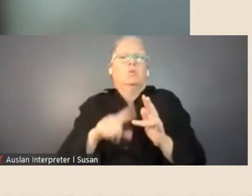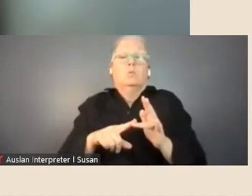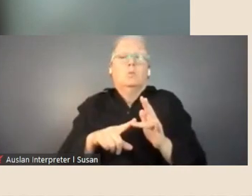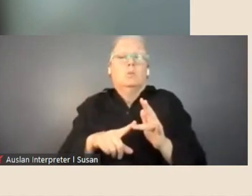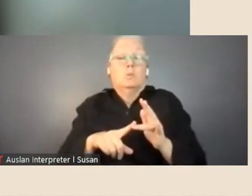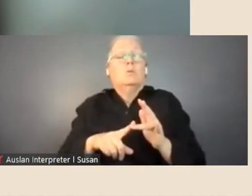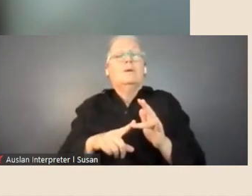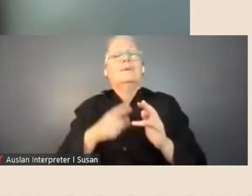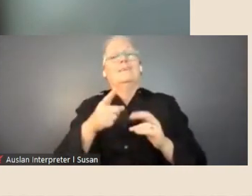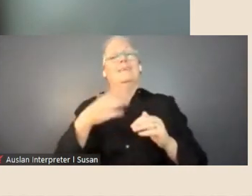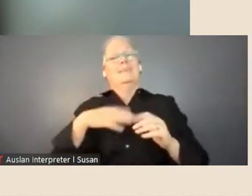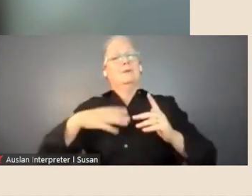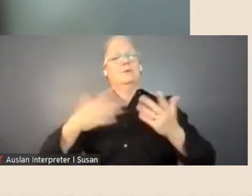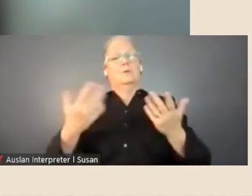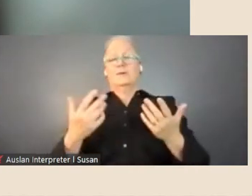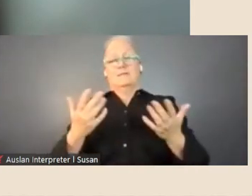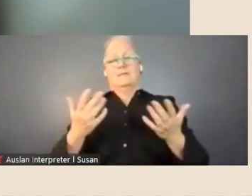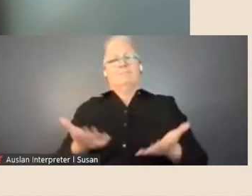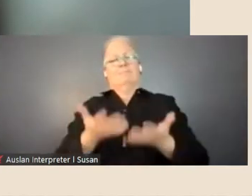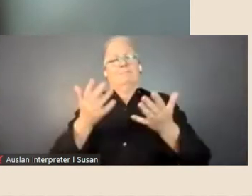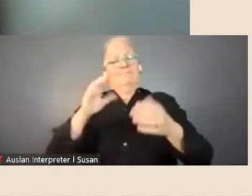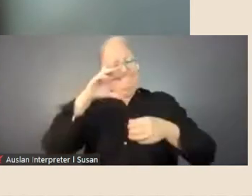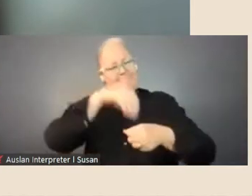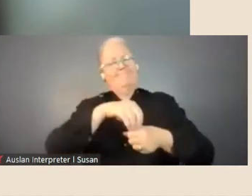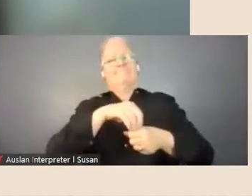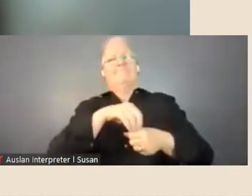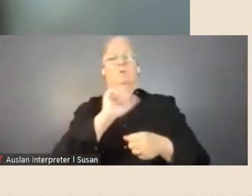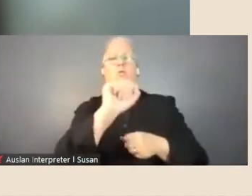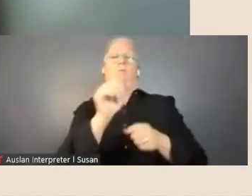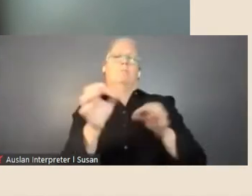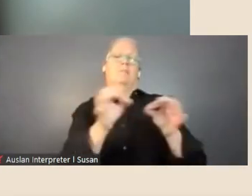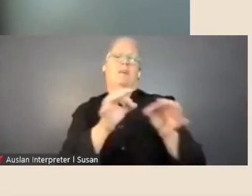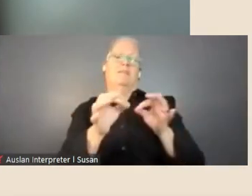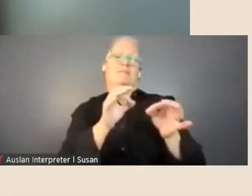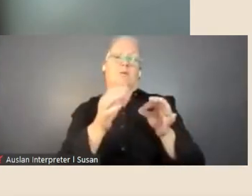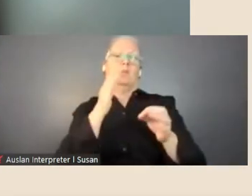build that visitation into the plan, because it's, I can't speak highly enough of what a great